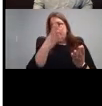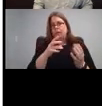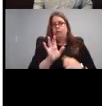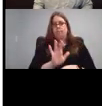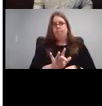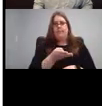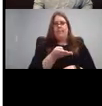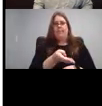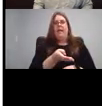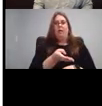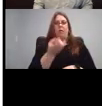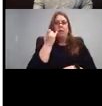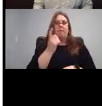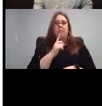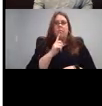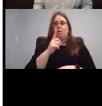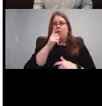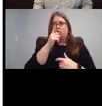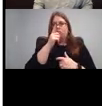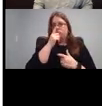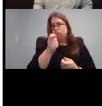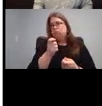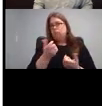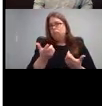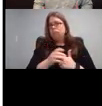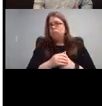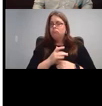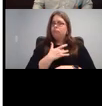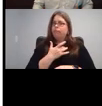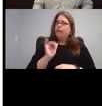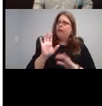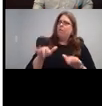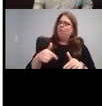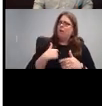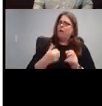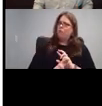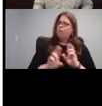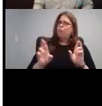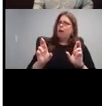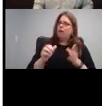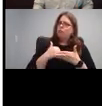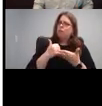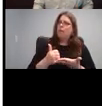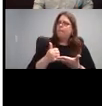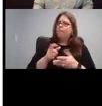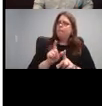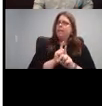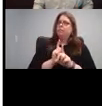Here if you're if you are, you know, you feel like you're ready to be a mentor to someone else. And